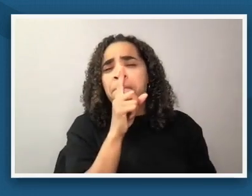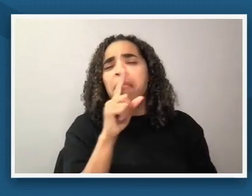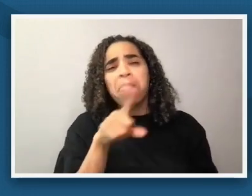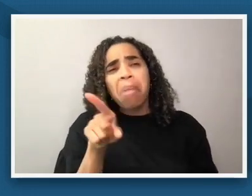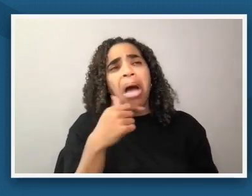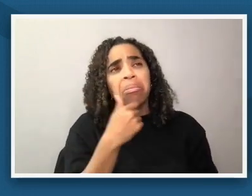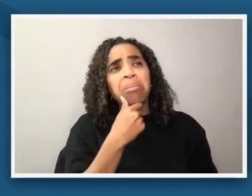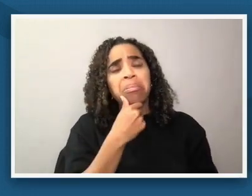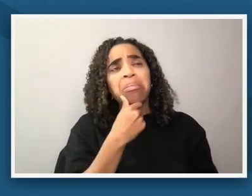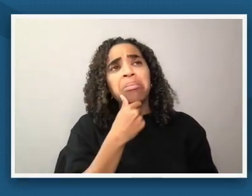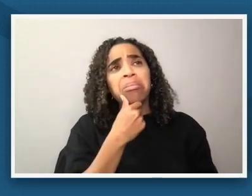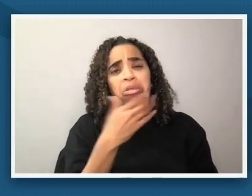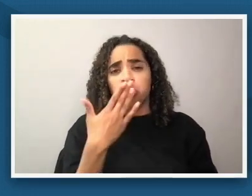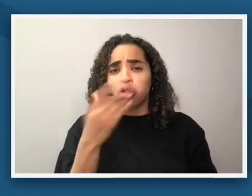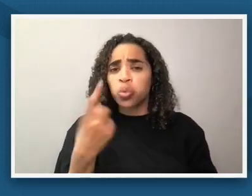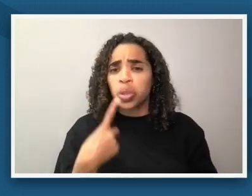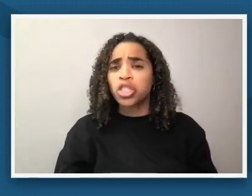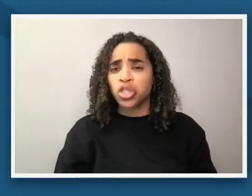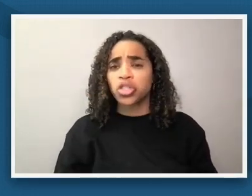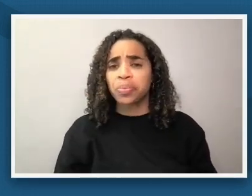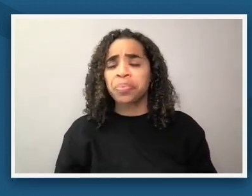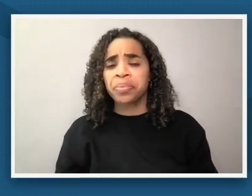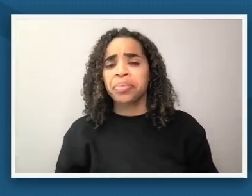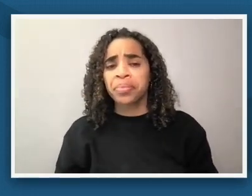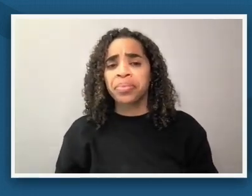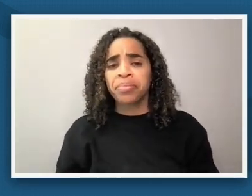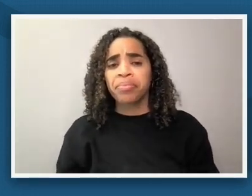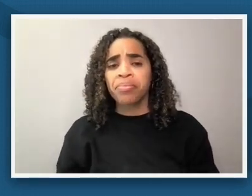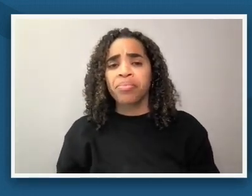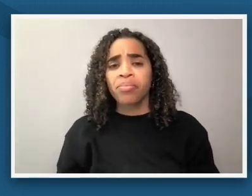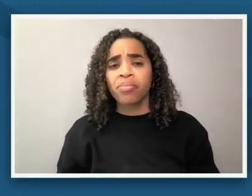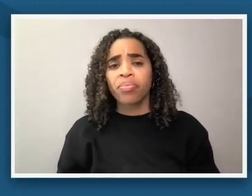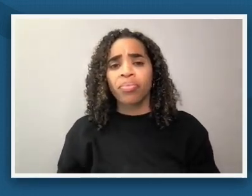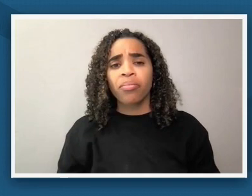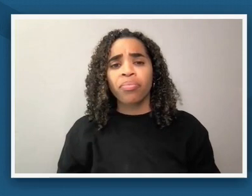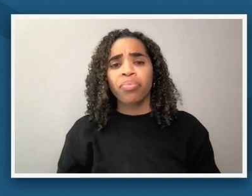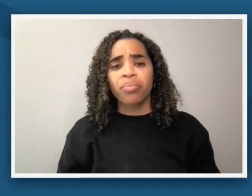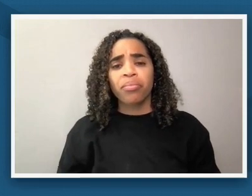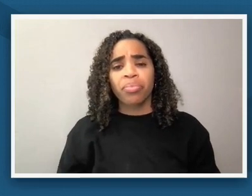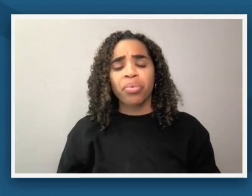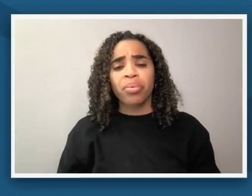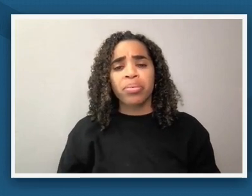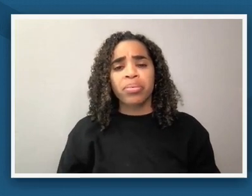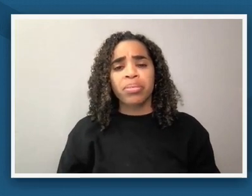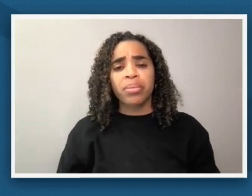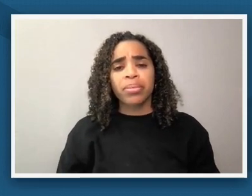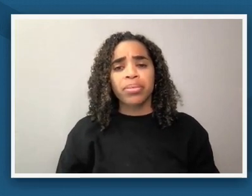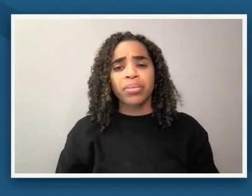think it's one of the reasons why um we can have a debate um about whether or